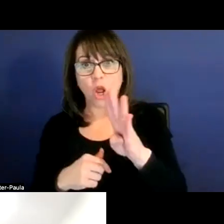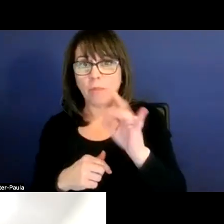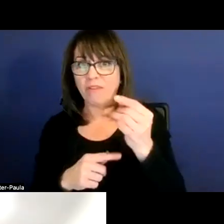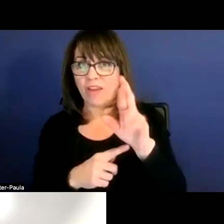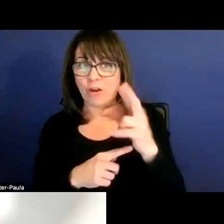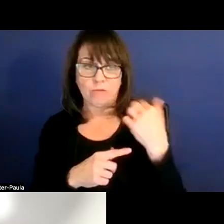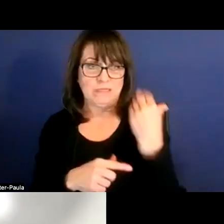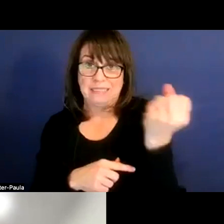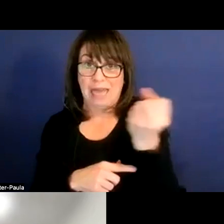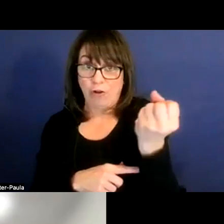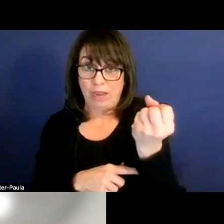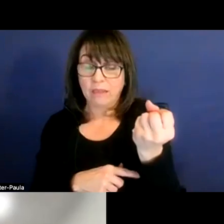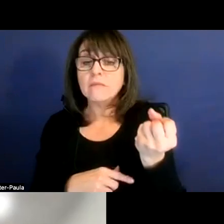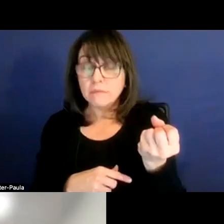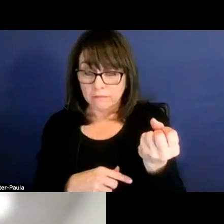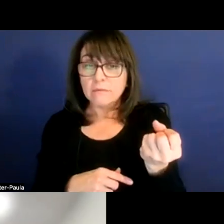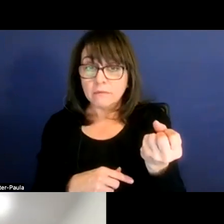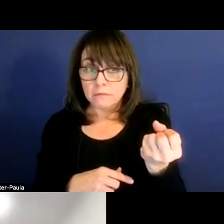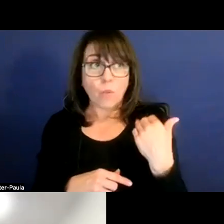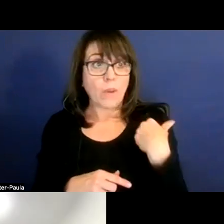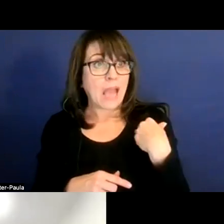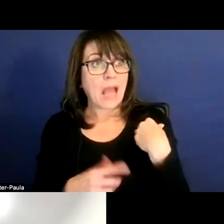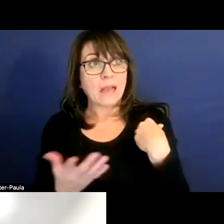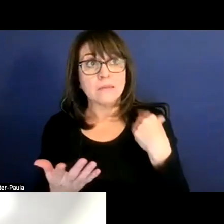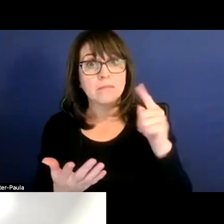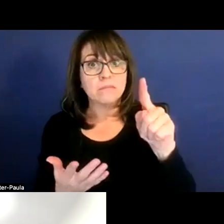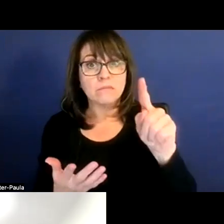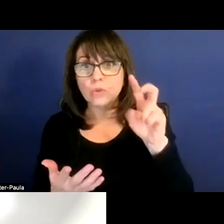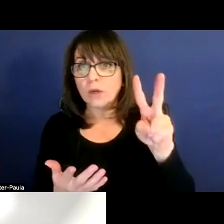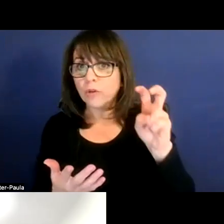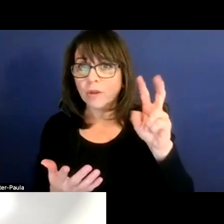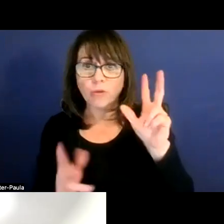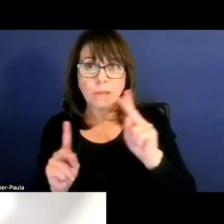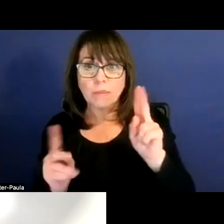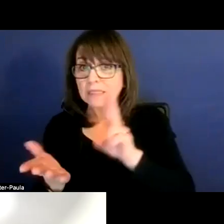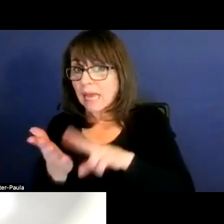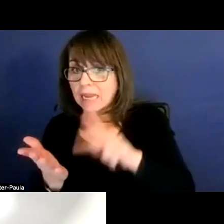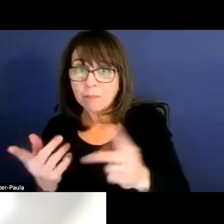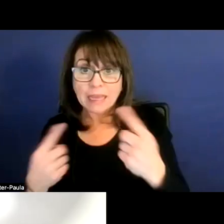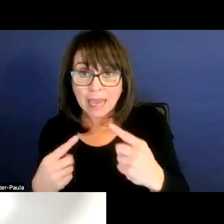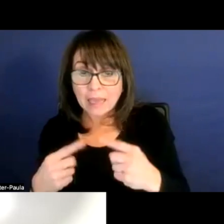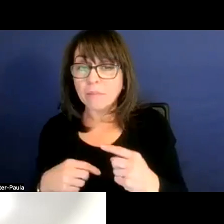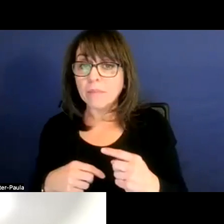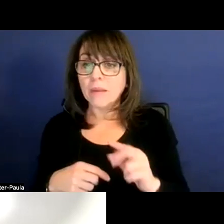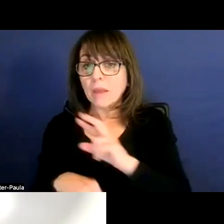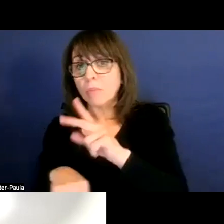And we had hundreds folks sign up. I came and our principals and all their staff,